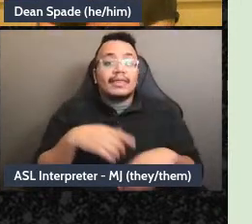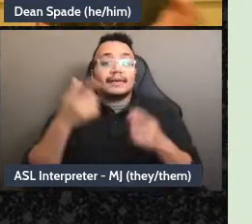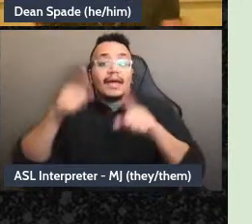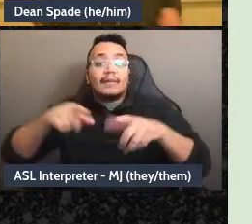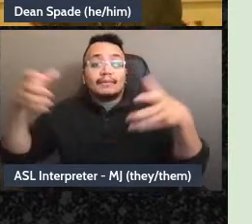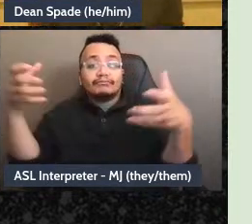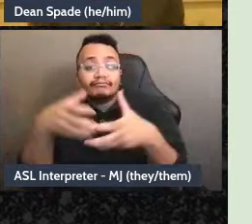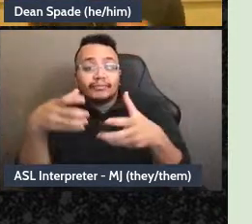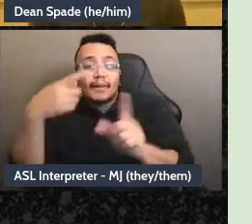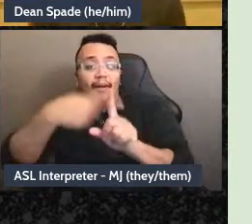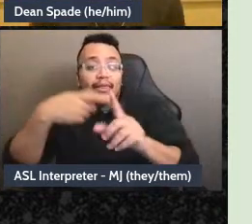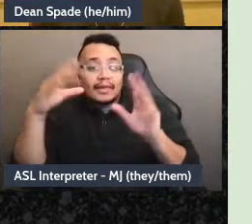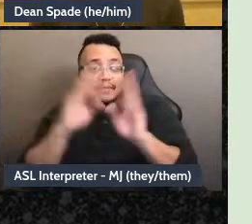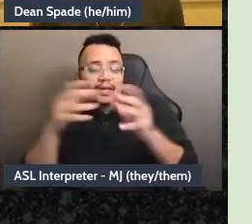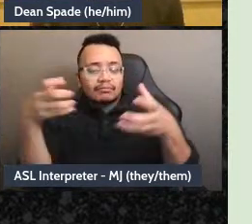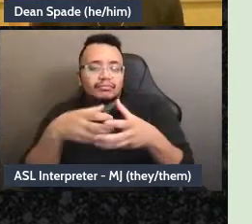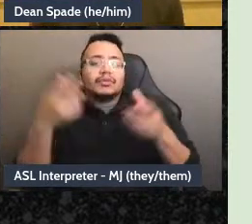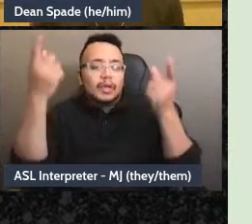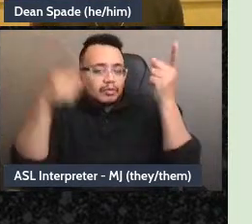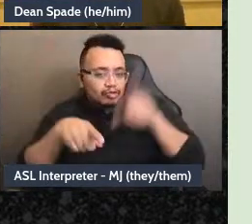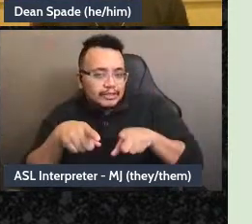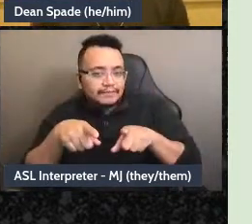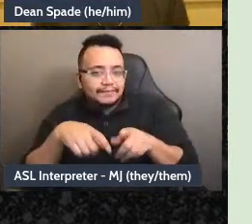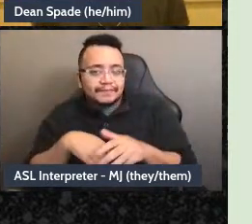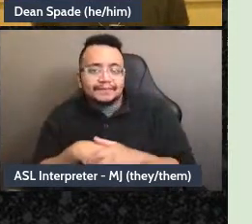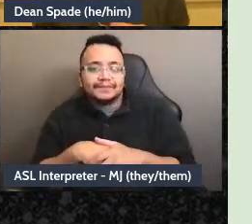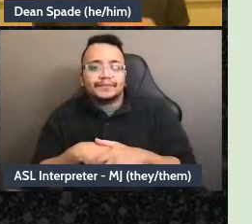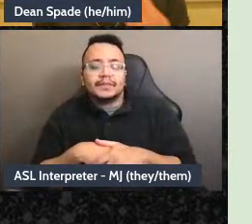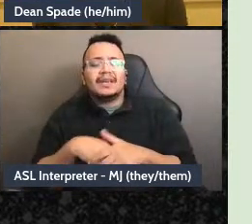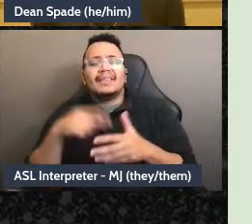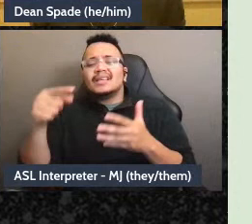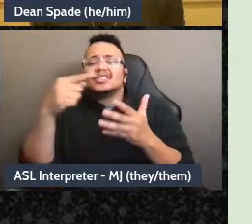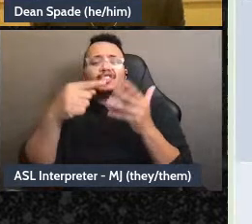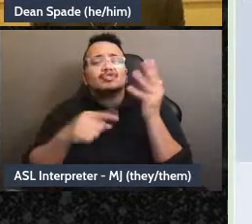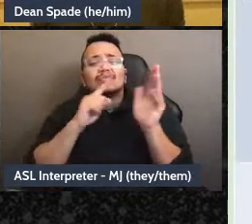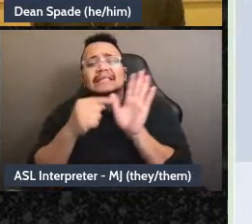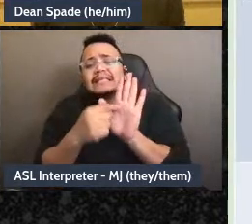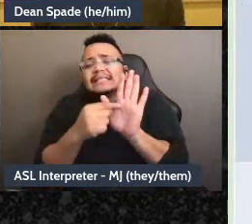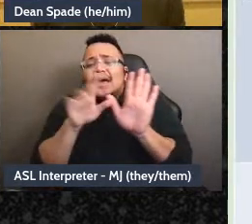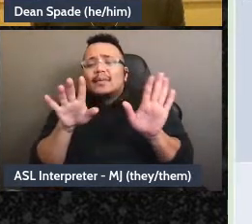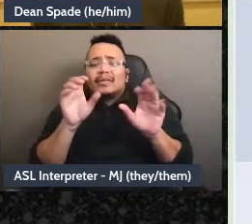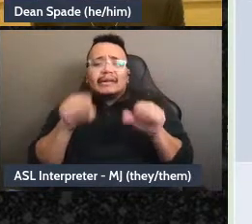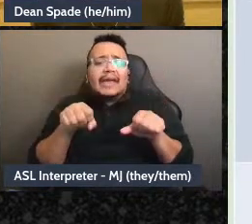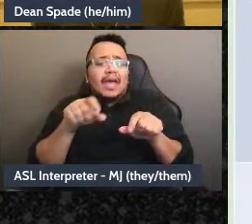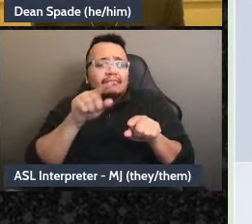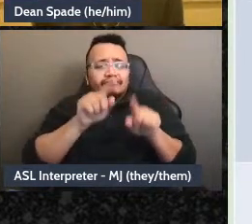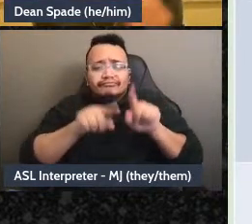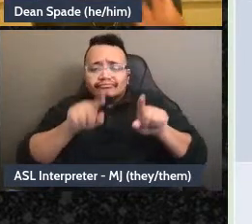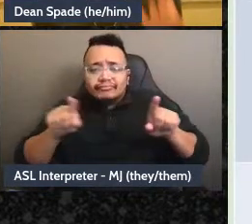the answers to in these cells could be anything, I'm just giving examples. I have one more but the